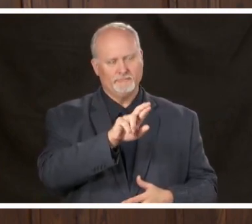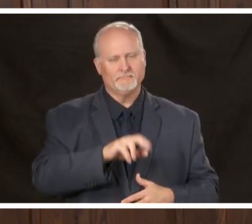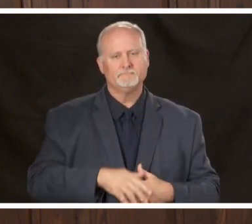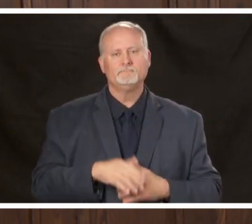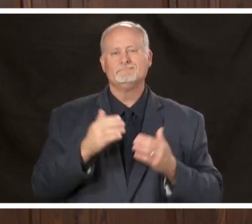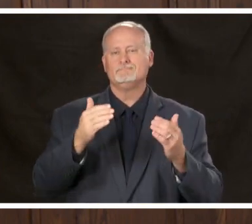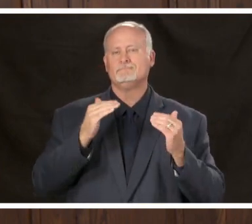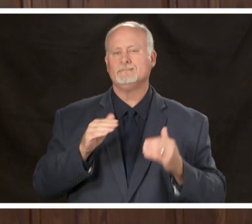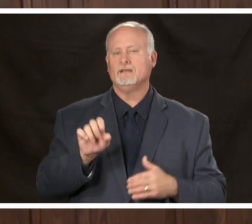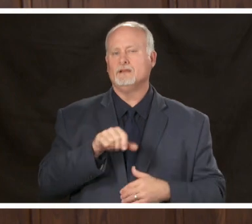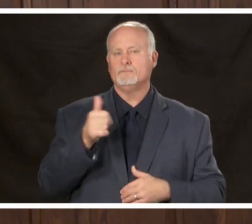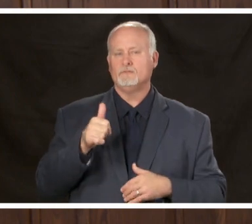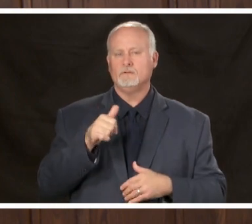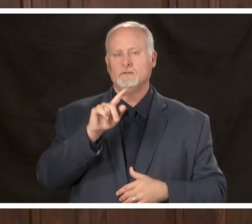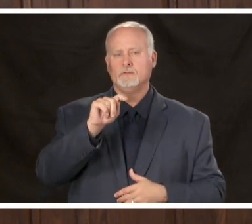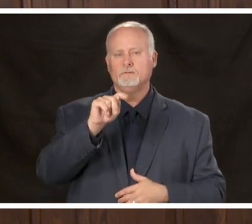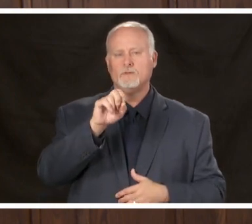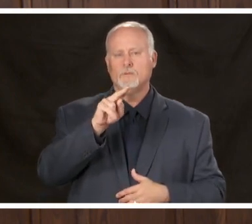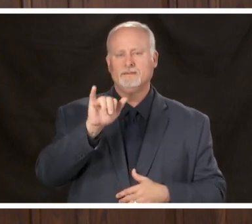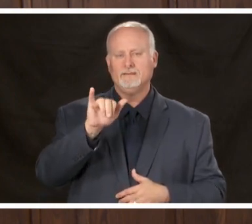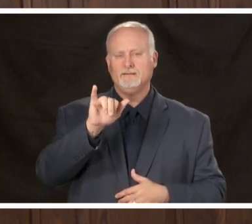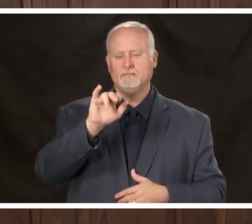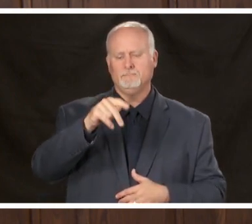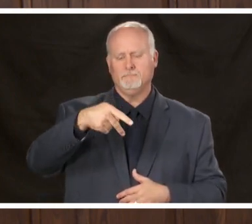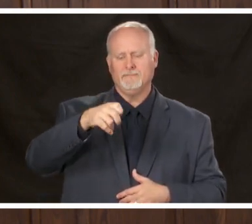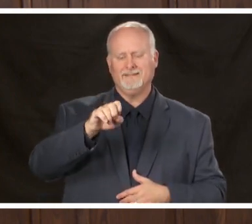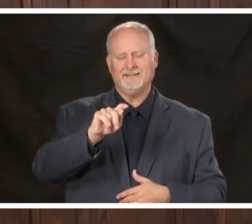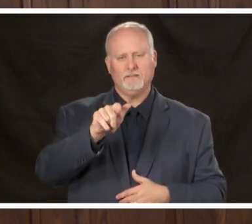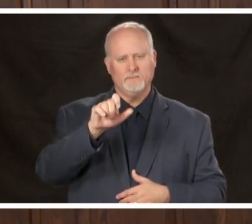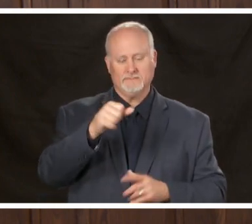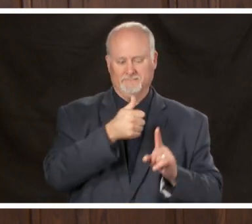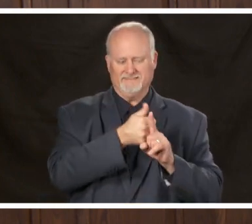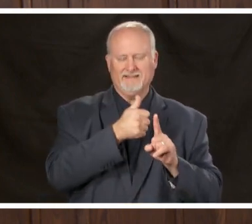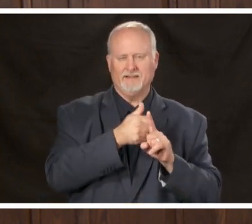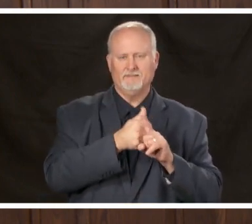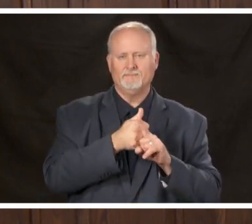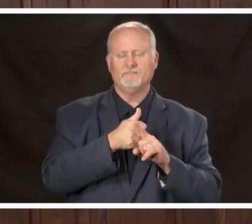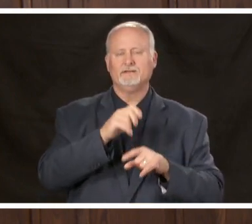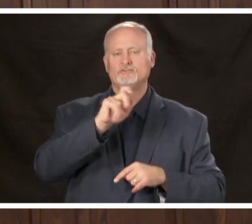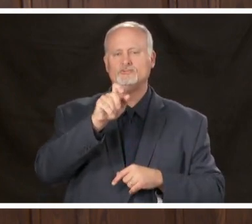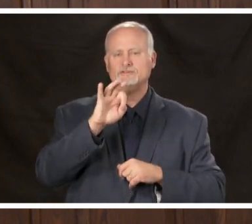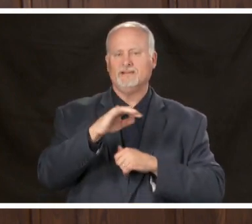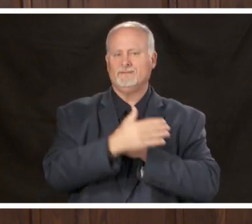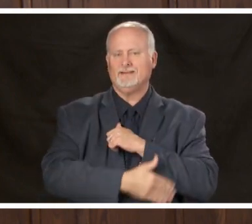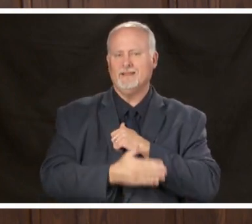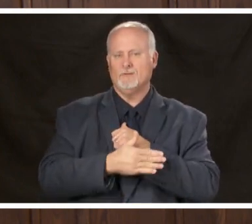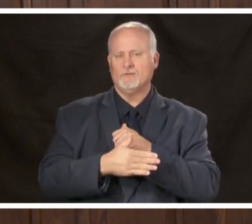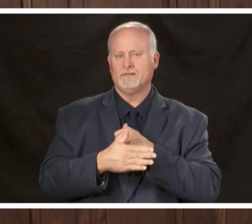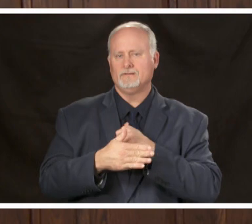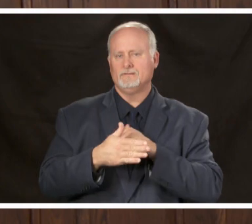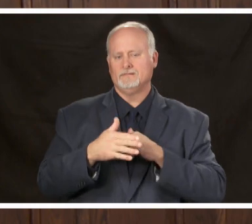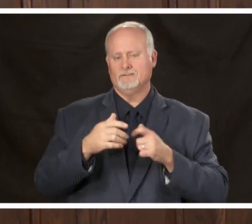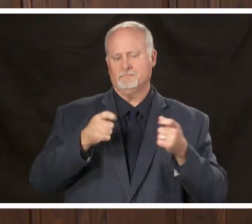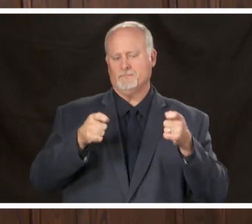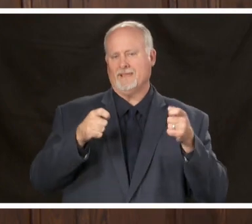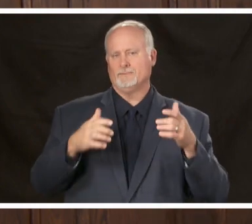up to the podium will be Tony patellas Jefferson County manager good morning I